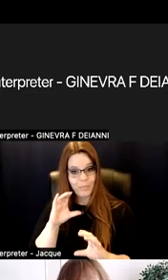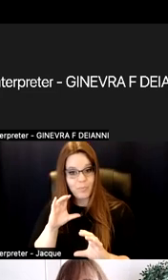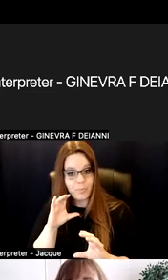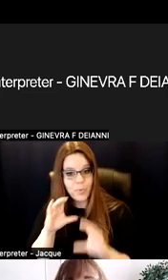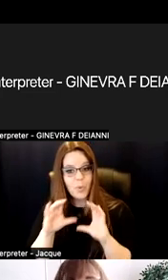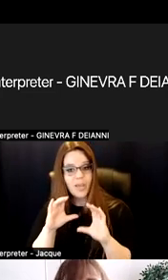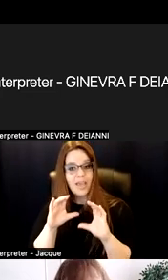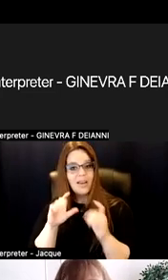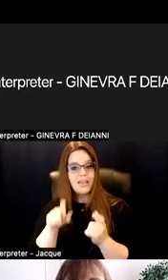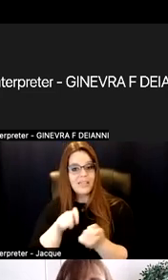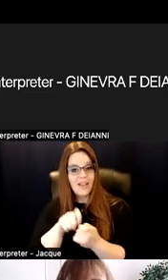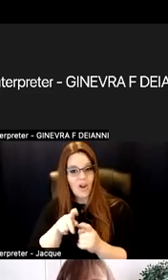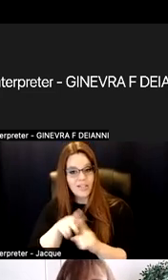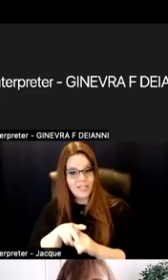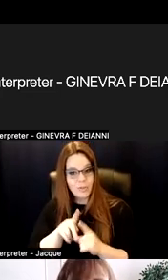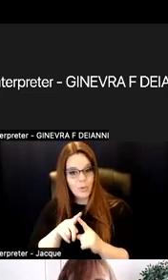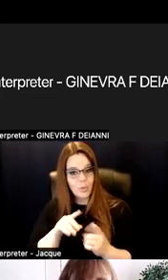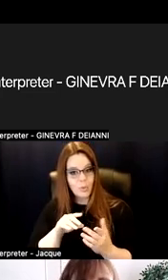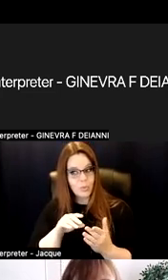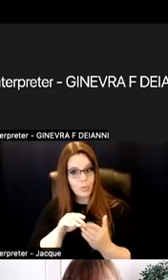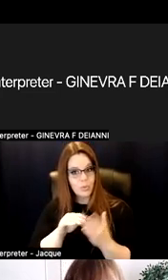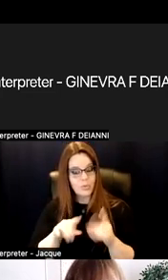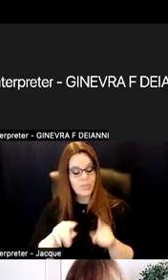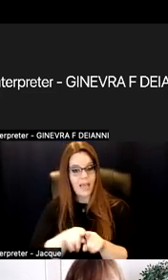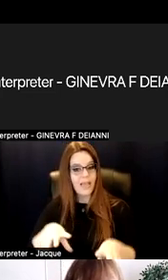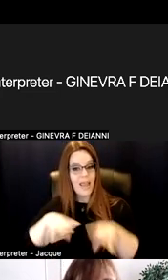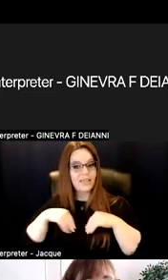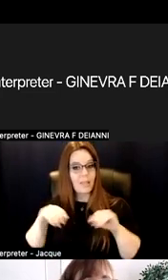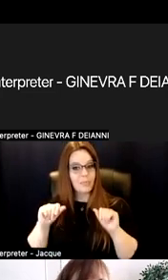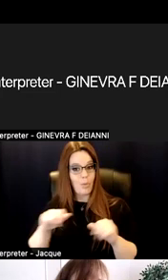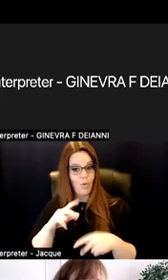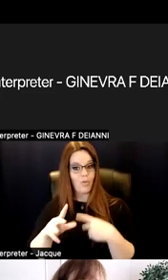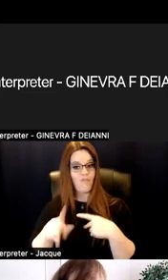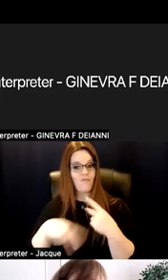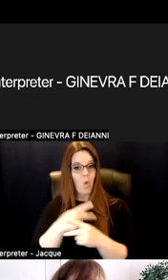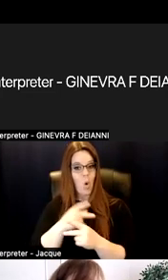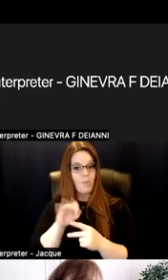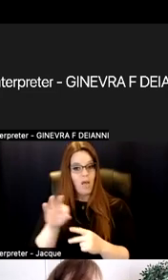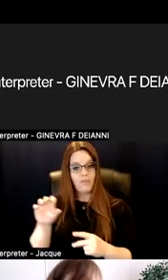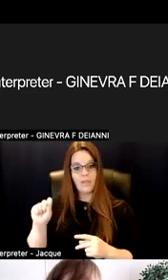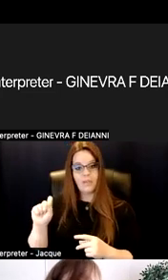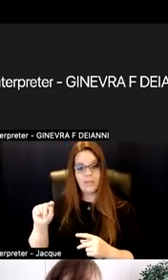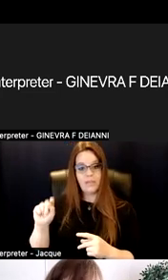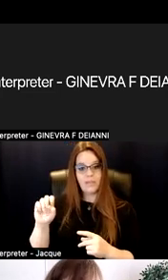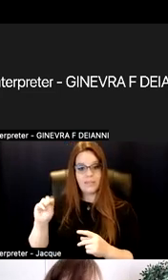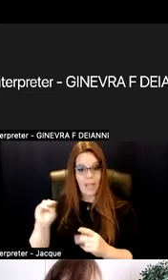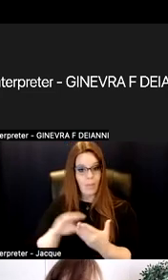as an acceptable form of STEM learning? When students are showing you and demonstrating to you what